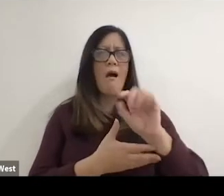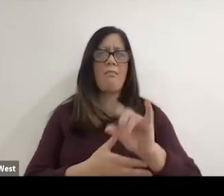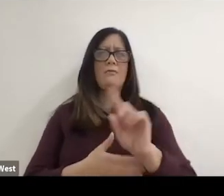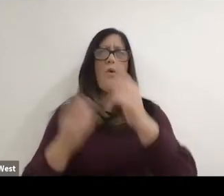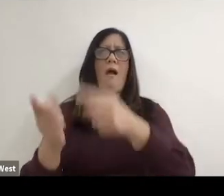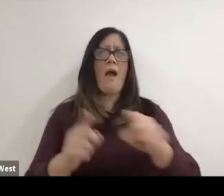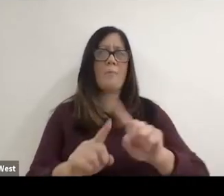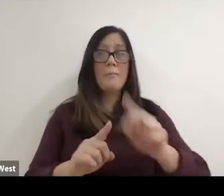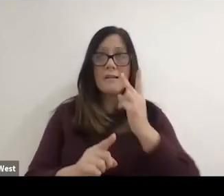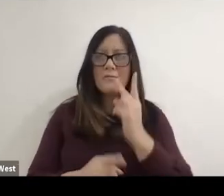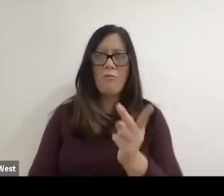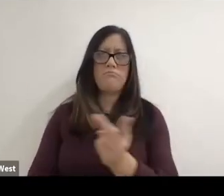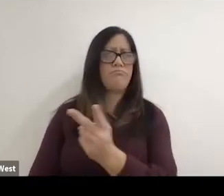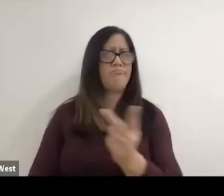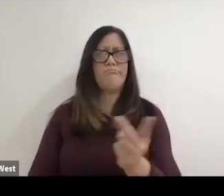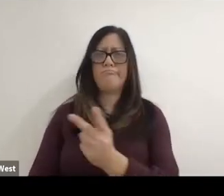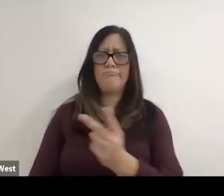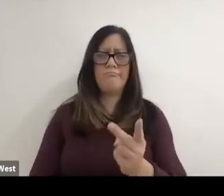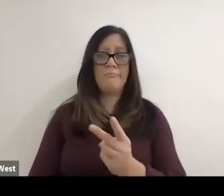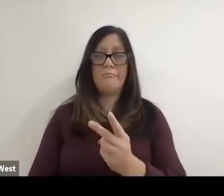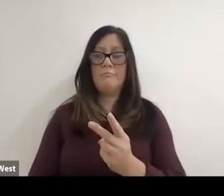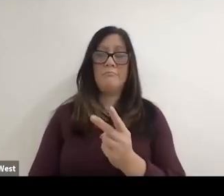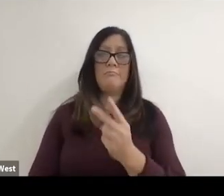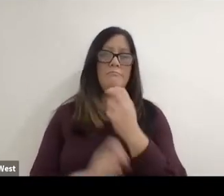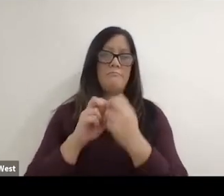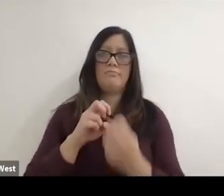these two guys and they were in my opinion